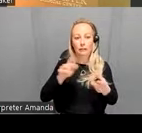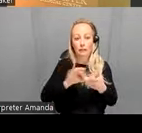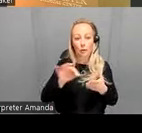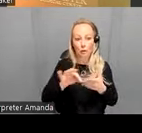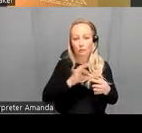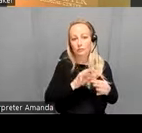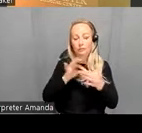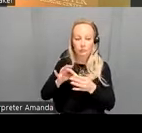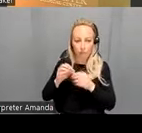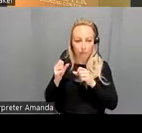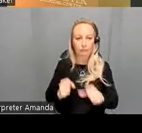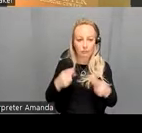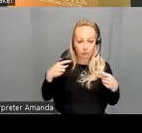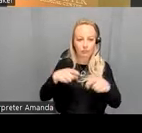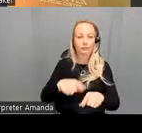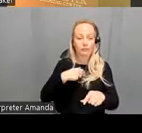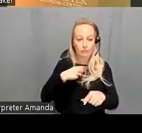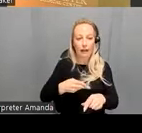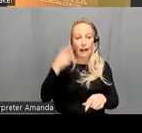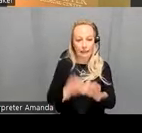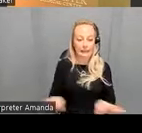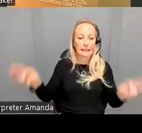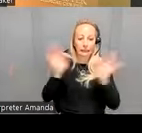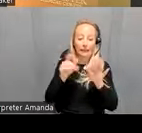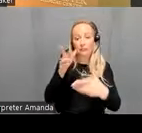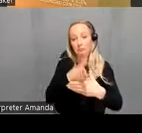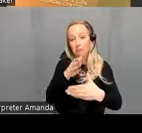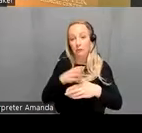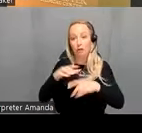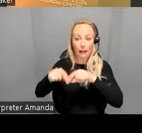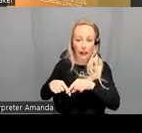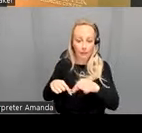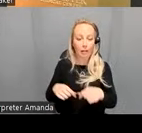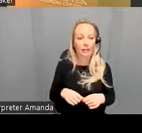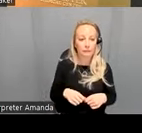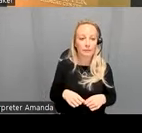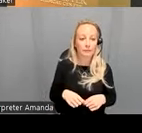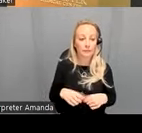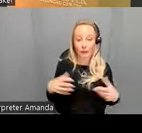pretty strongly correlated highly significant so they're moderately reliable so to summarize uh